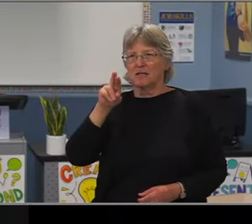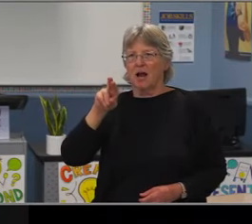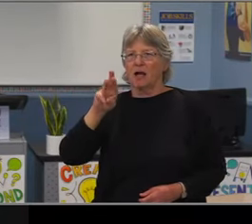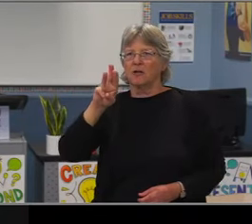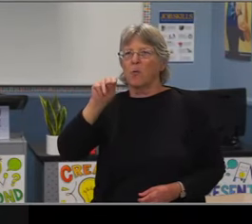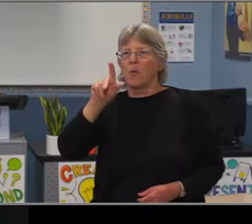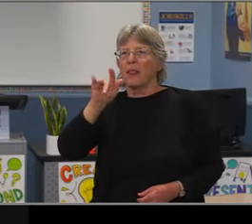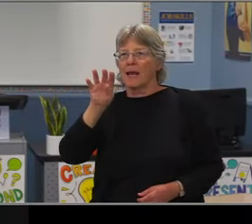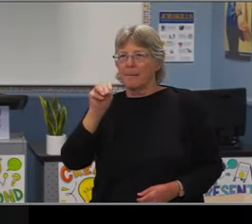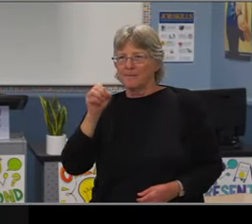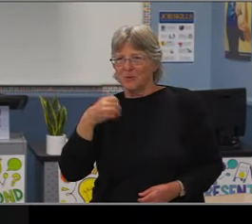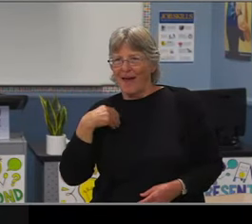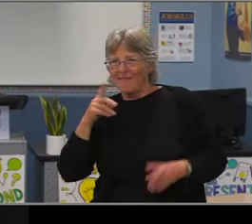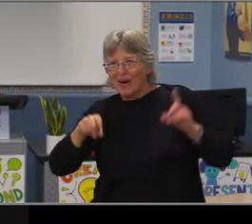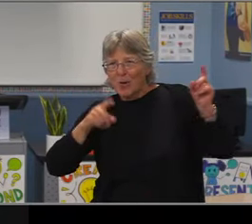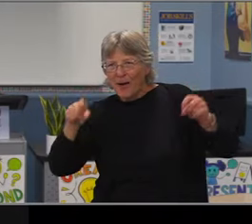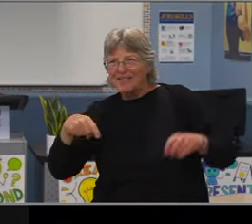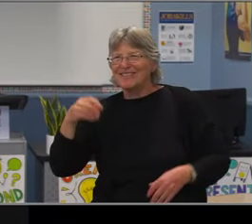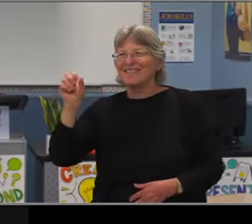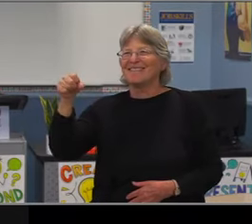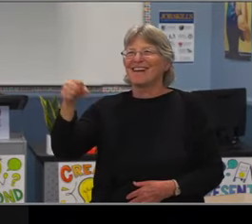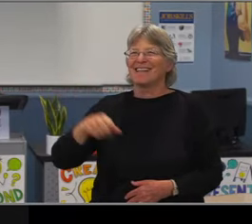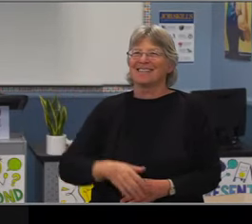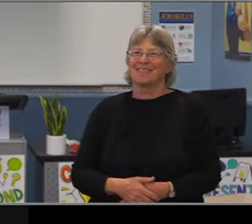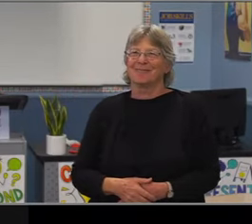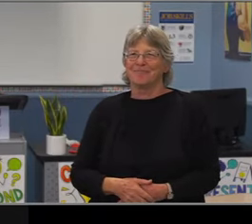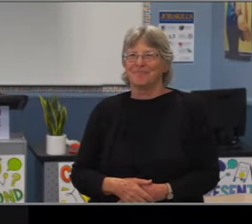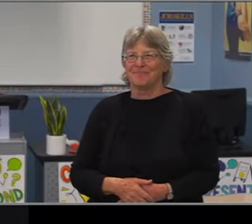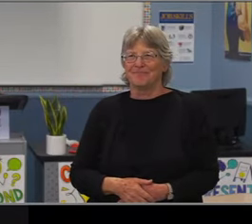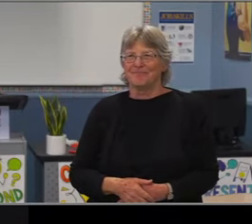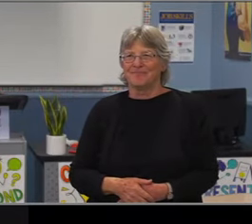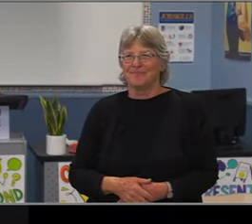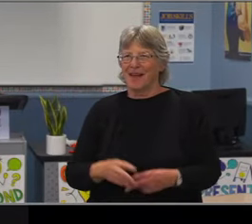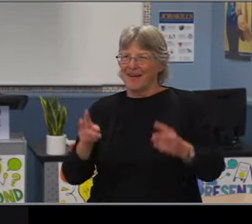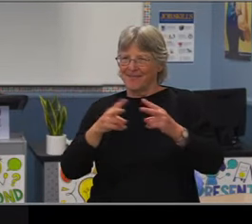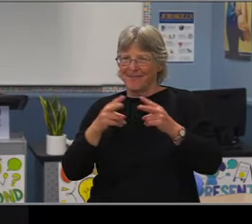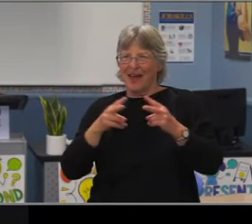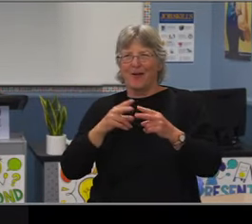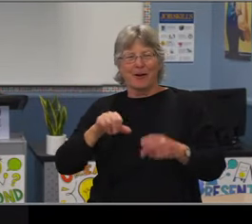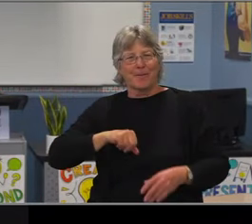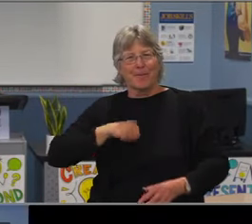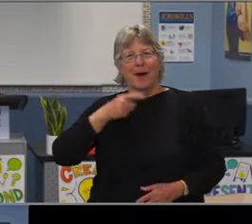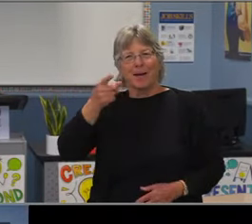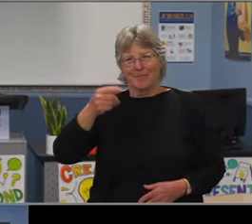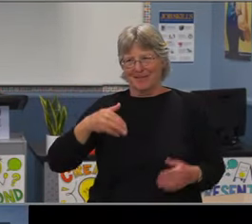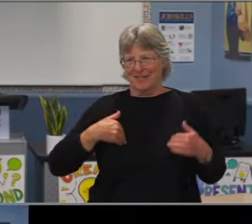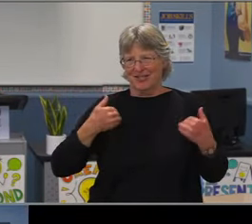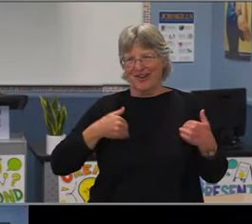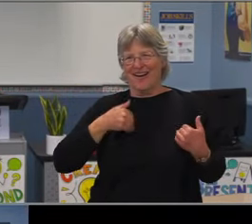I shared the pre COVID sort of long-term look at how African-American students had been fairing